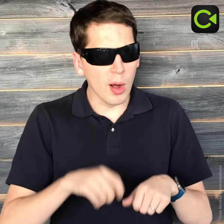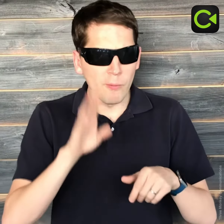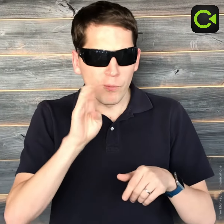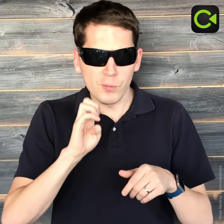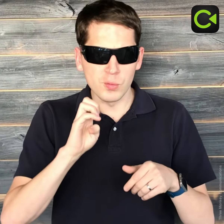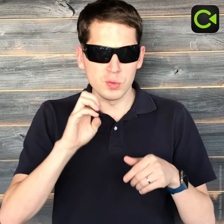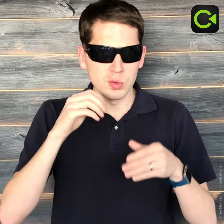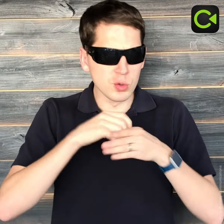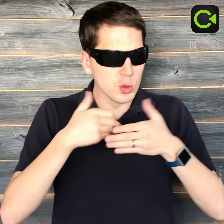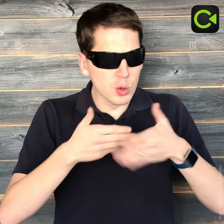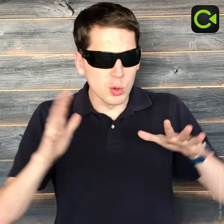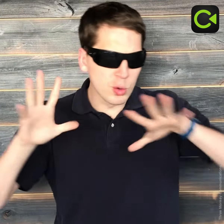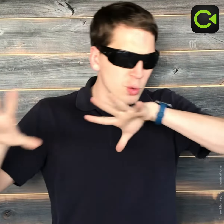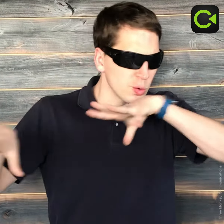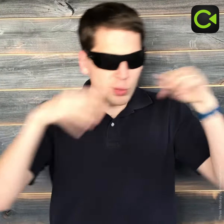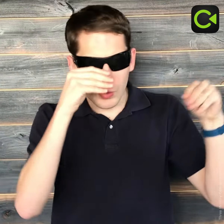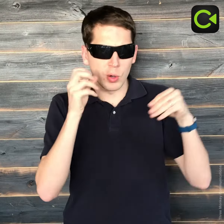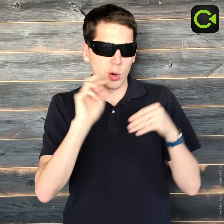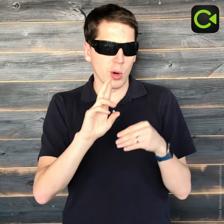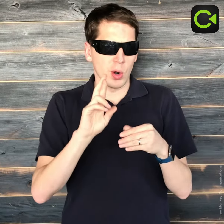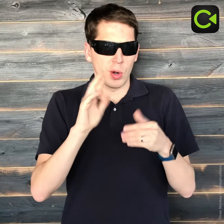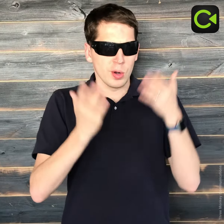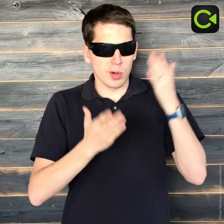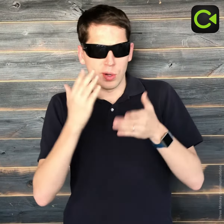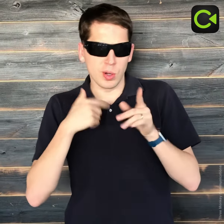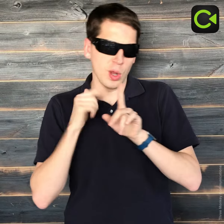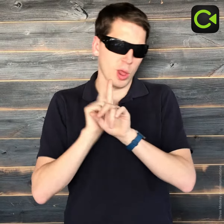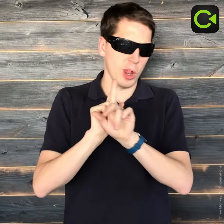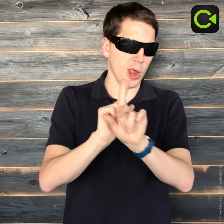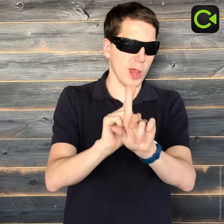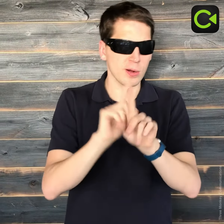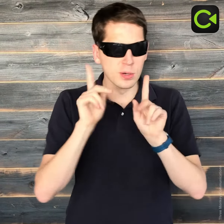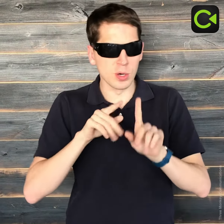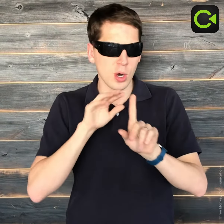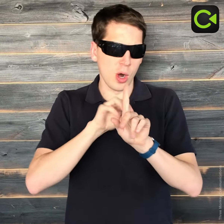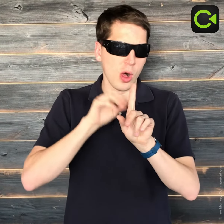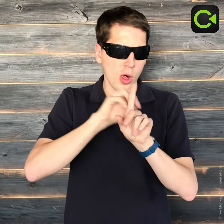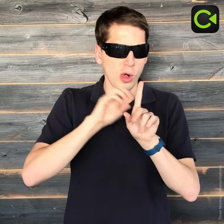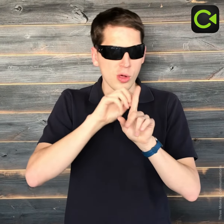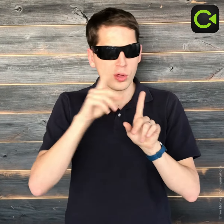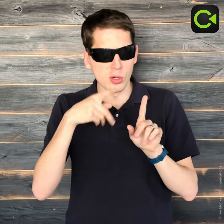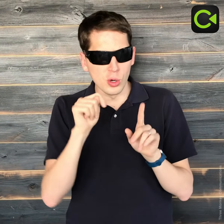You could be in a room with the lights off, or maybe you’re following a person doing PTASL,